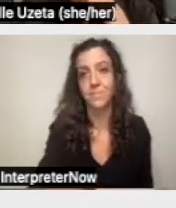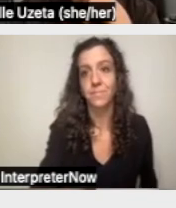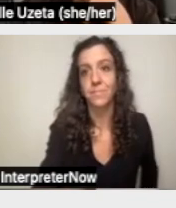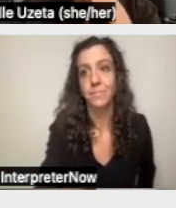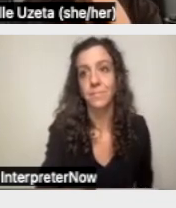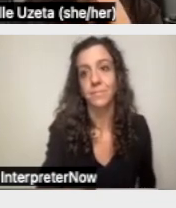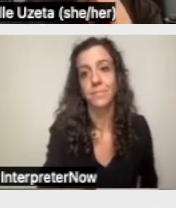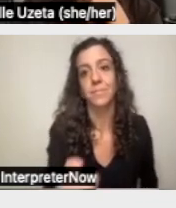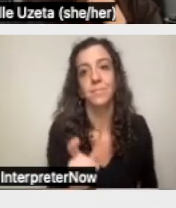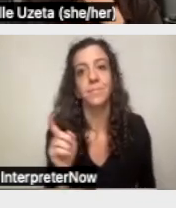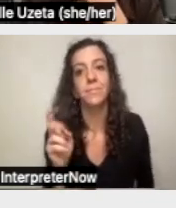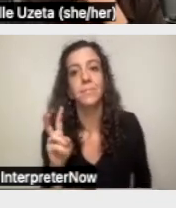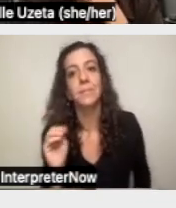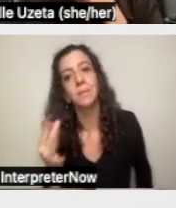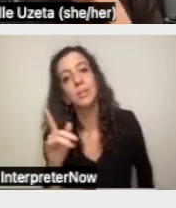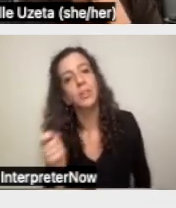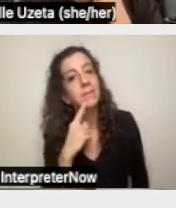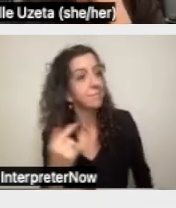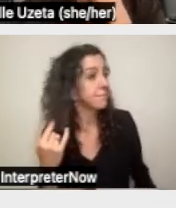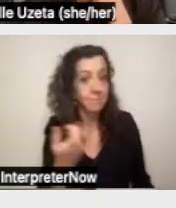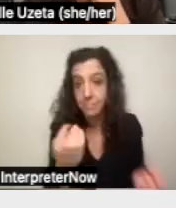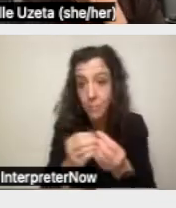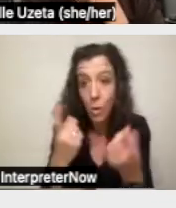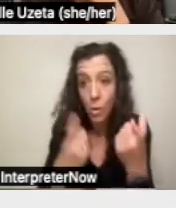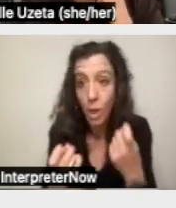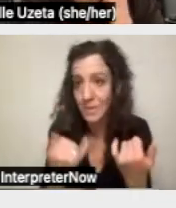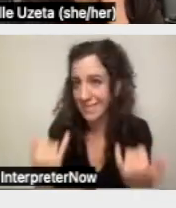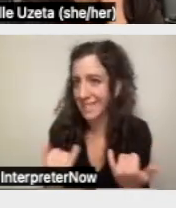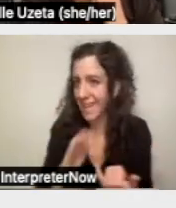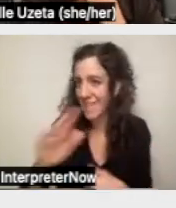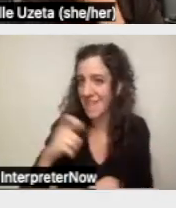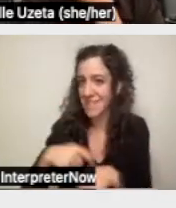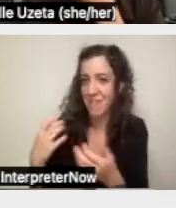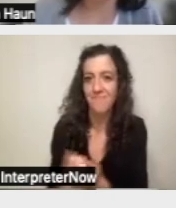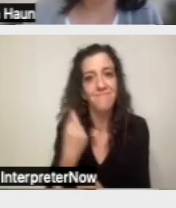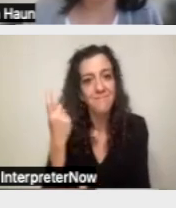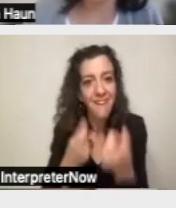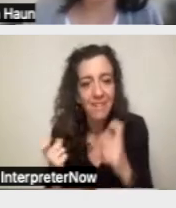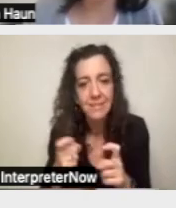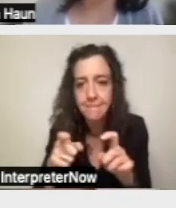Were there any more questions? Now is the time to ask. Go ahead and type them in the Q&A.